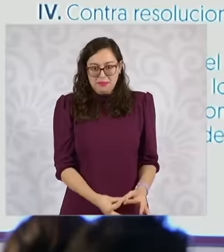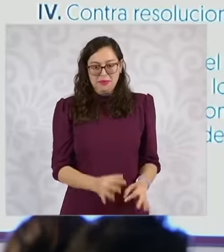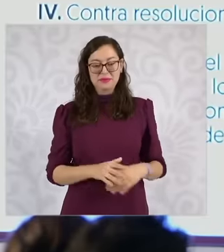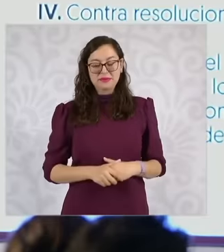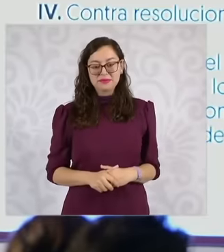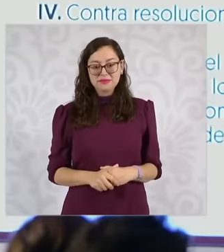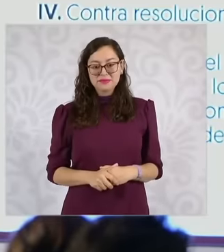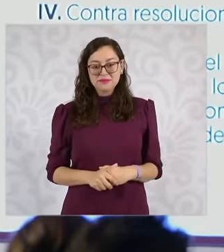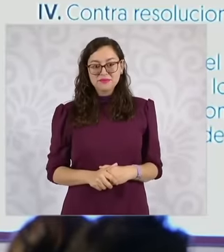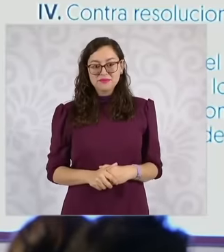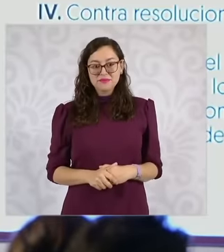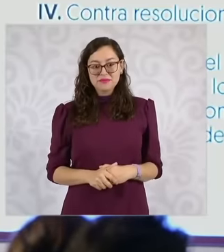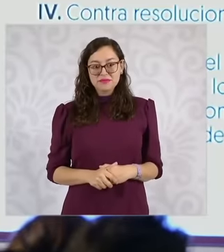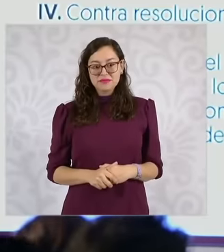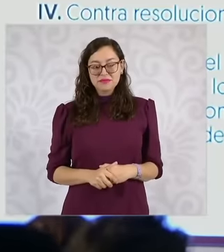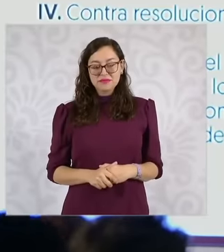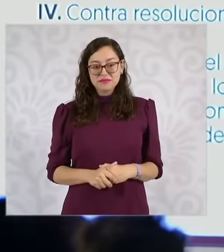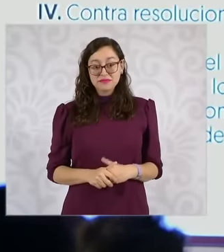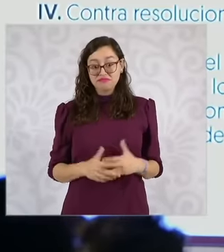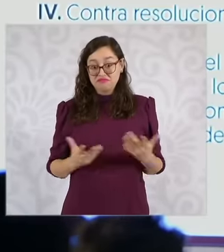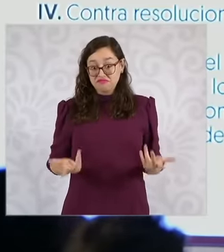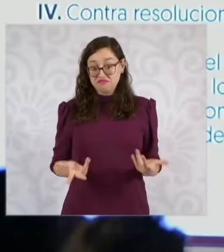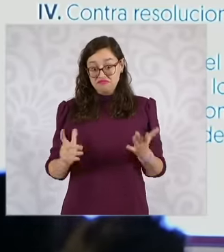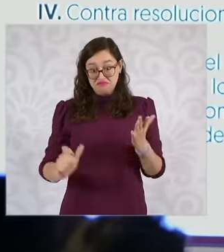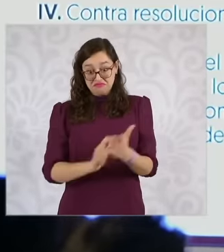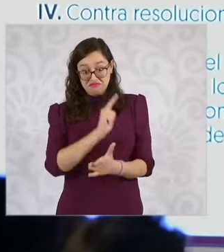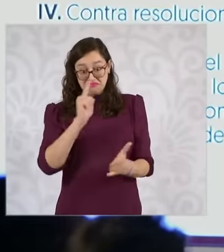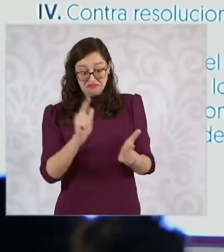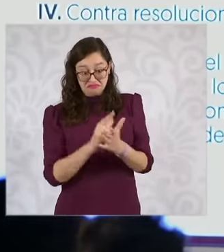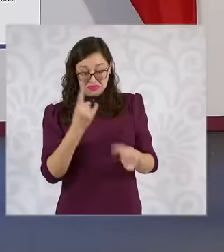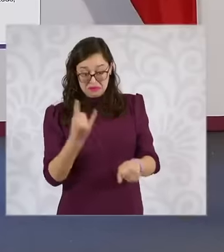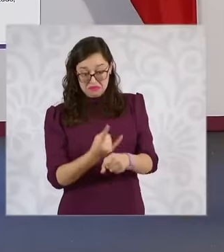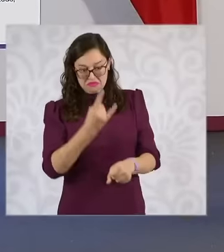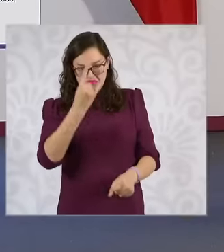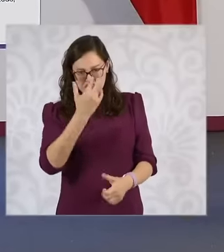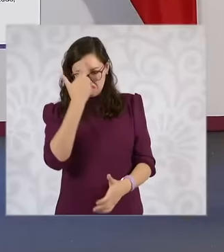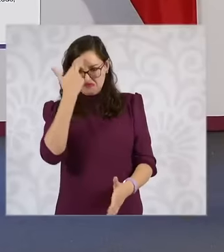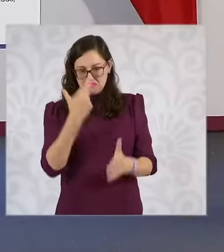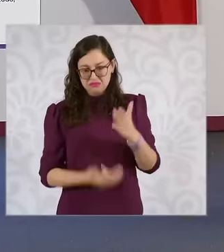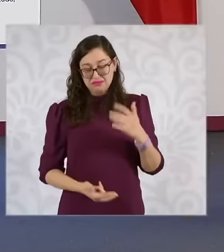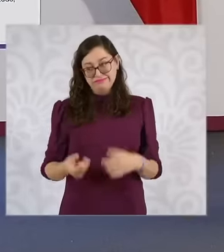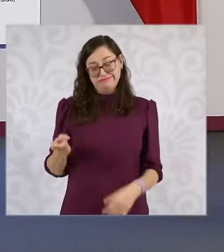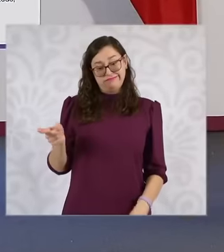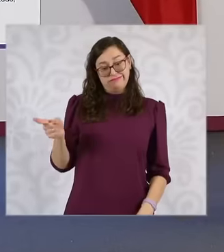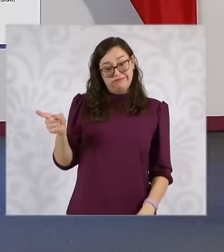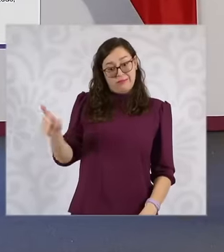those who are violating the rule of law because it is them